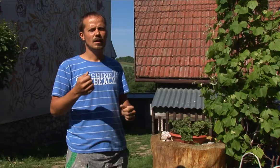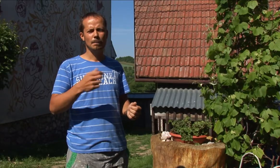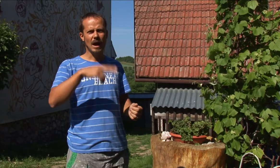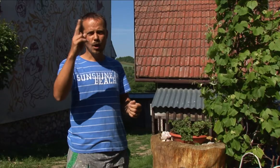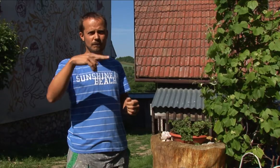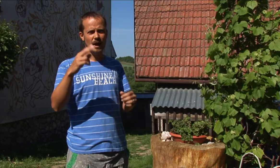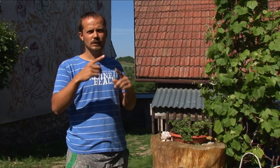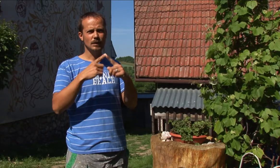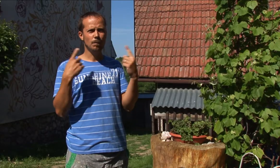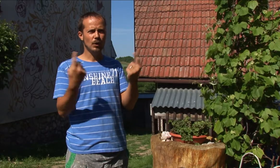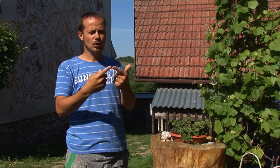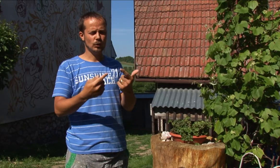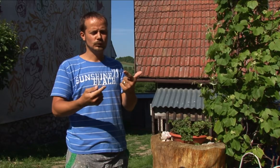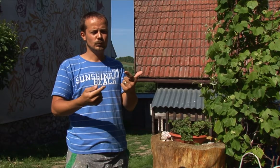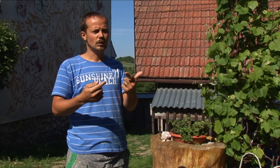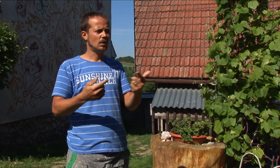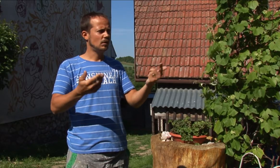Stanislav paints rooms,